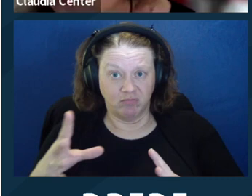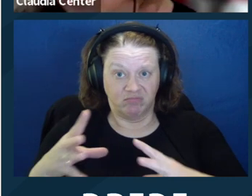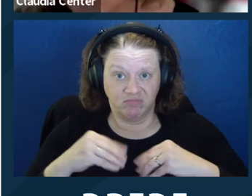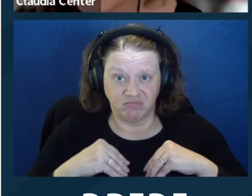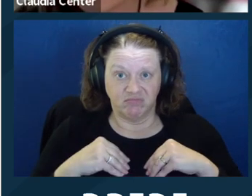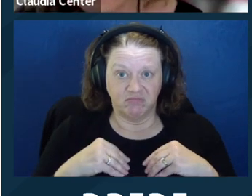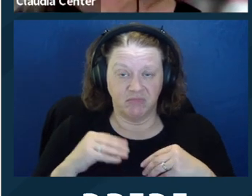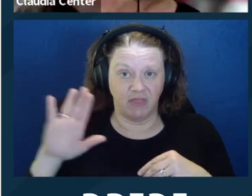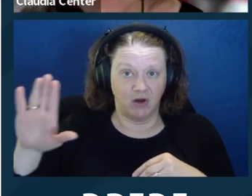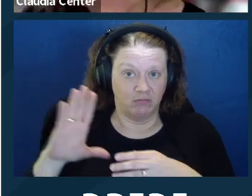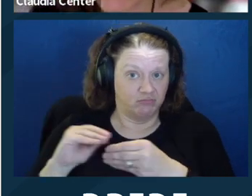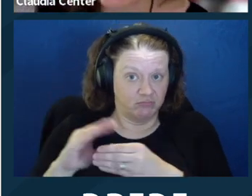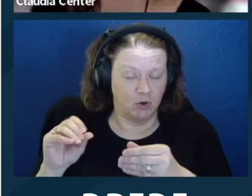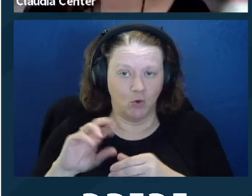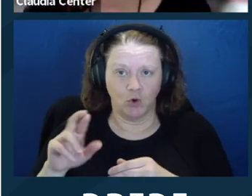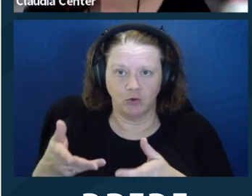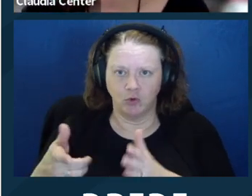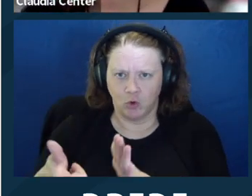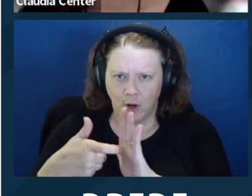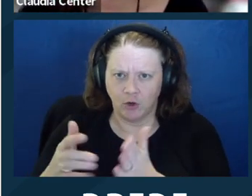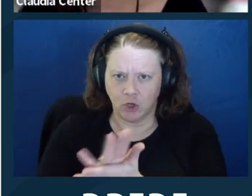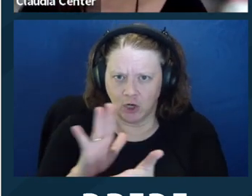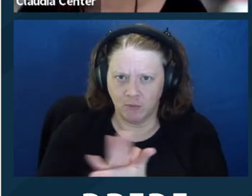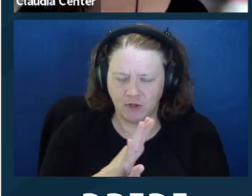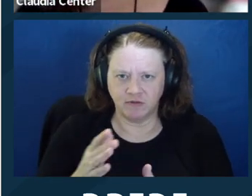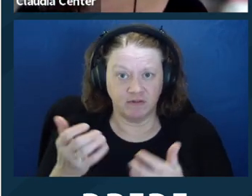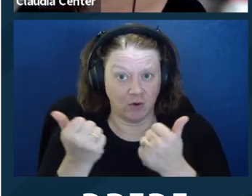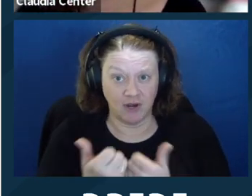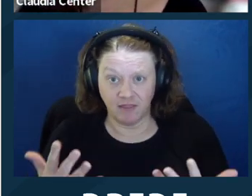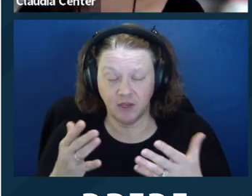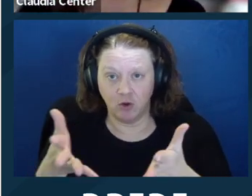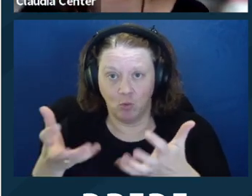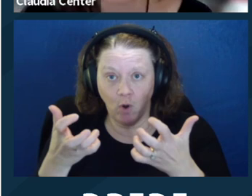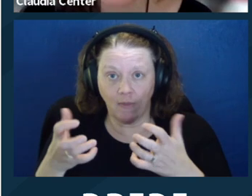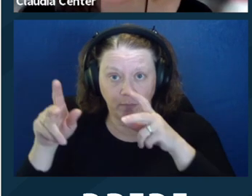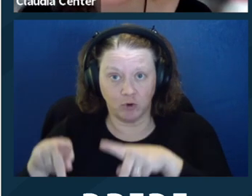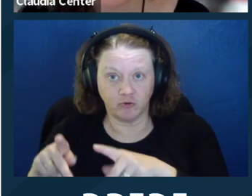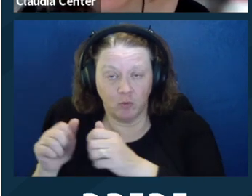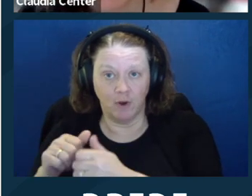That's a really good question. I would certainly ask ‑‑ so let me just preface this by